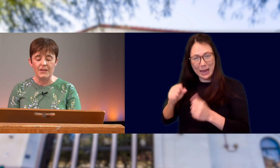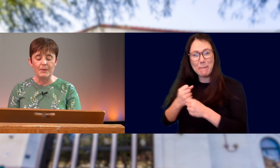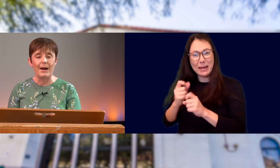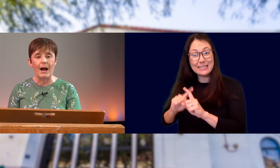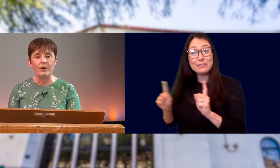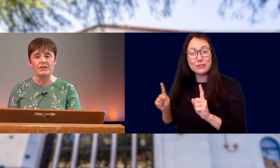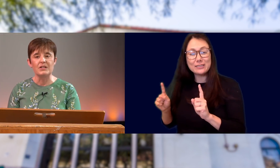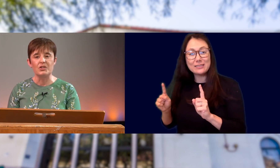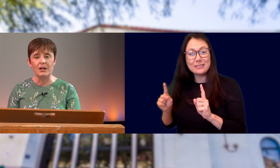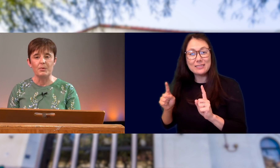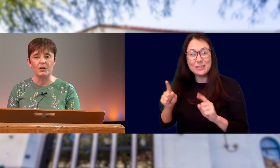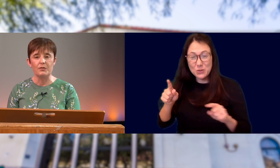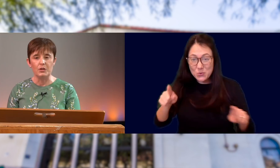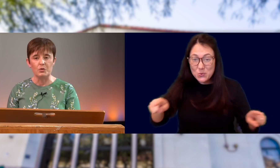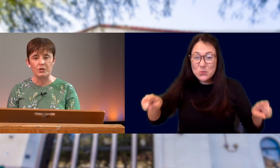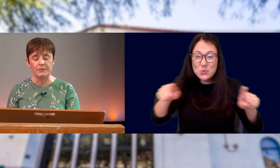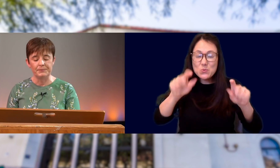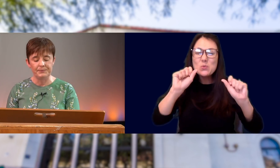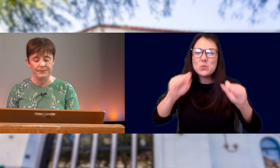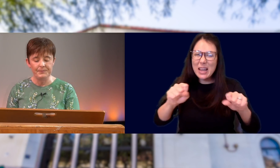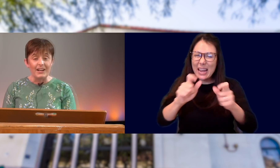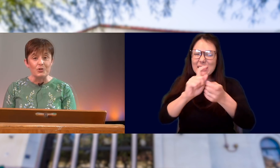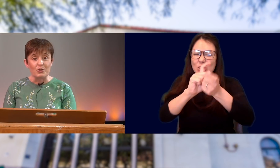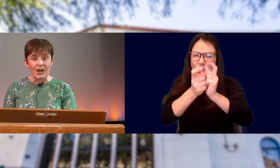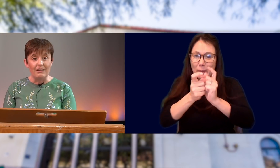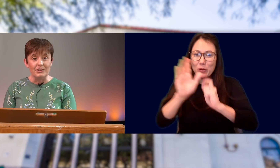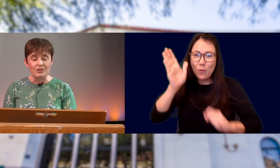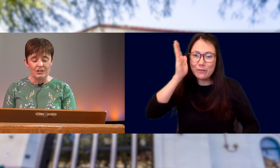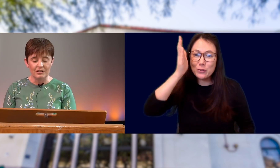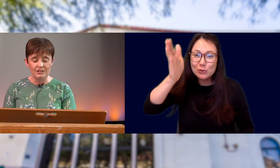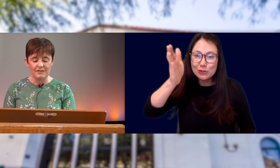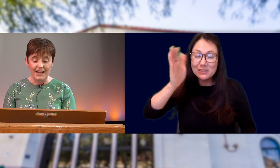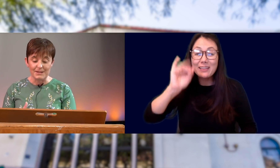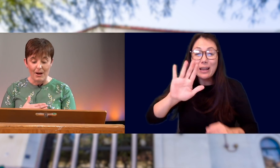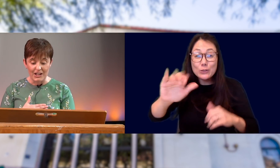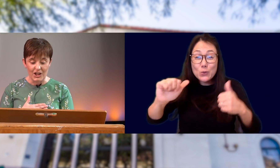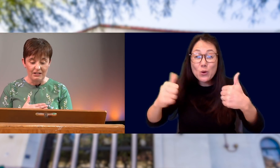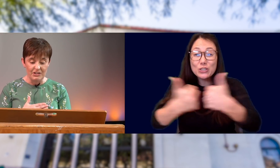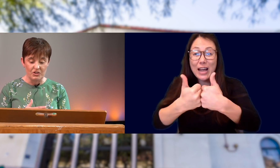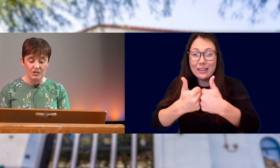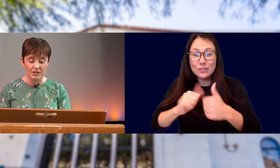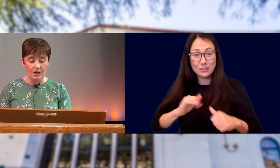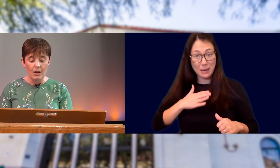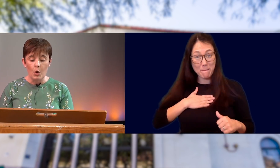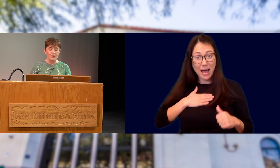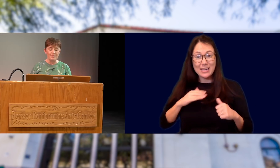THE POWER TO SHAPE THE FUTURE. AND THAT IS YOUR CHALLENGE, THAT IS MY CHALLENGE.